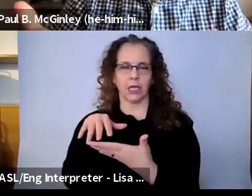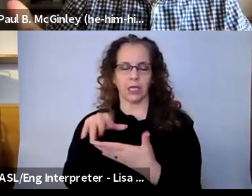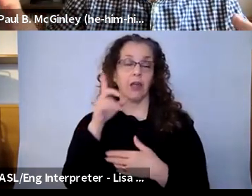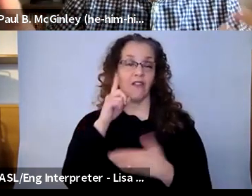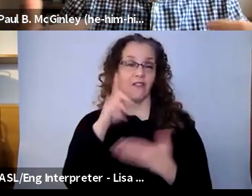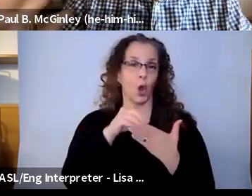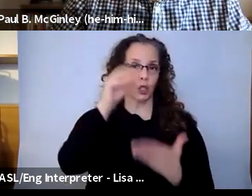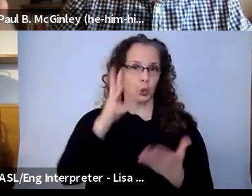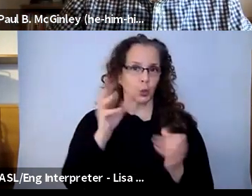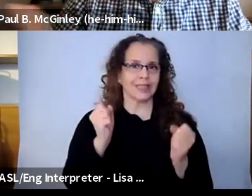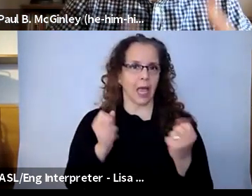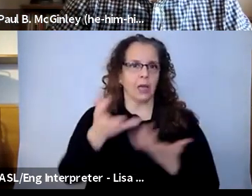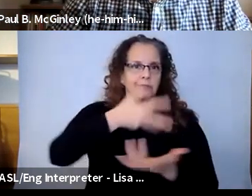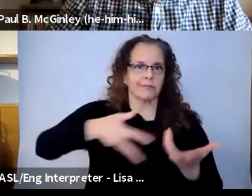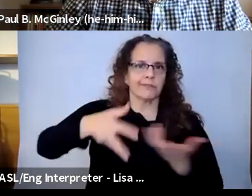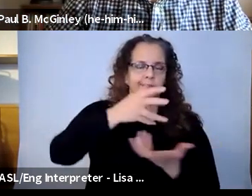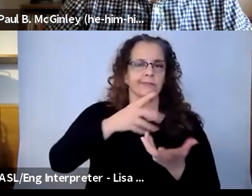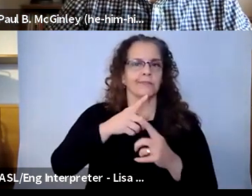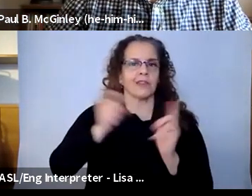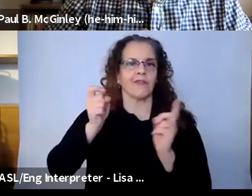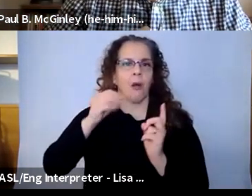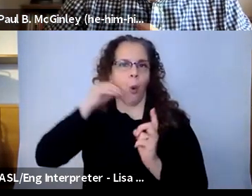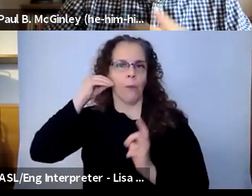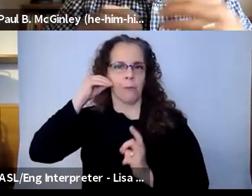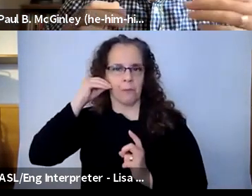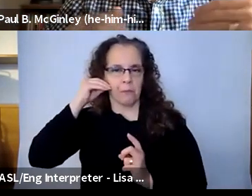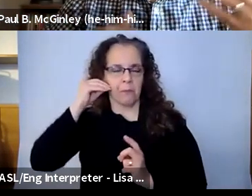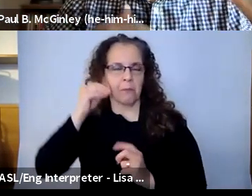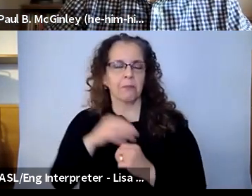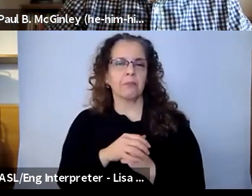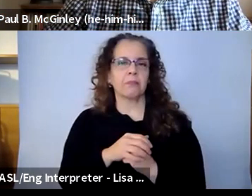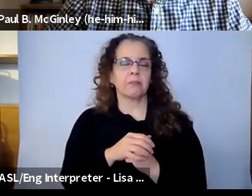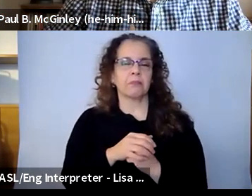with asynchronously. And those are centering student